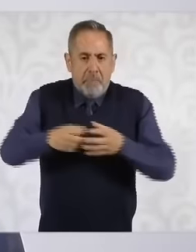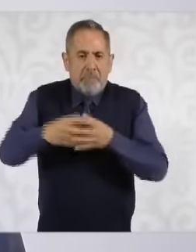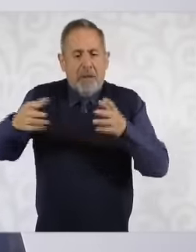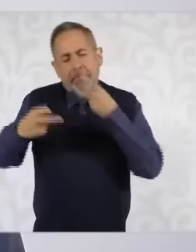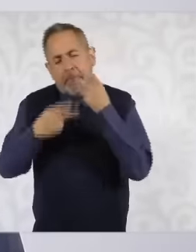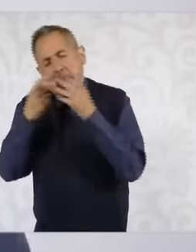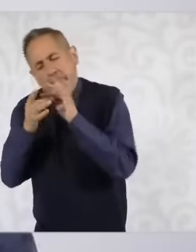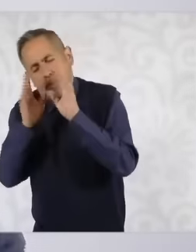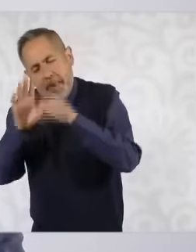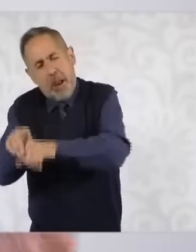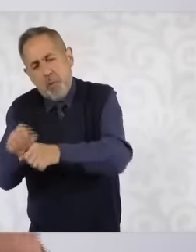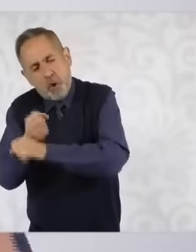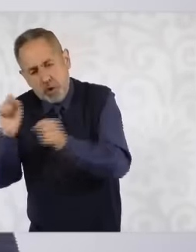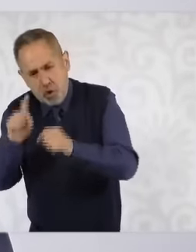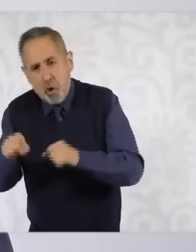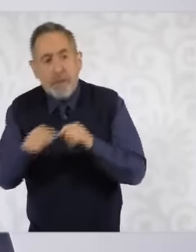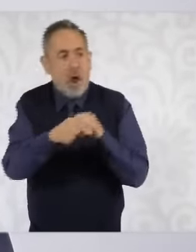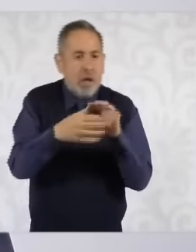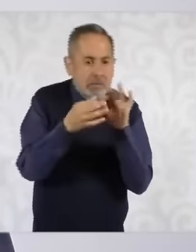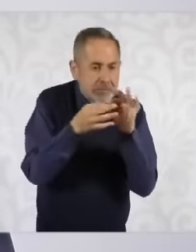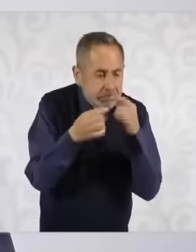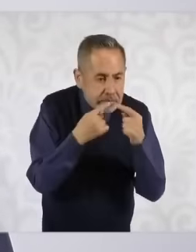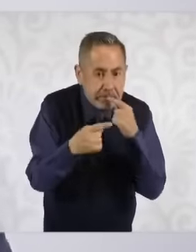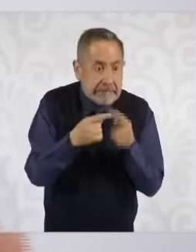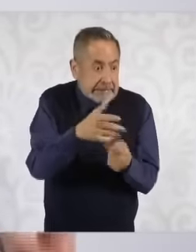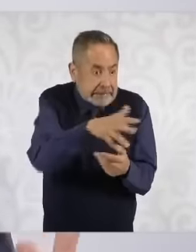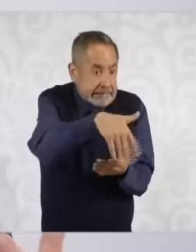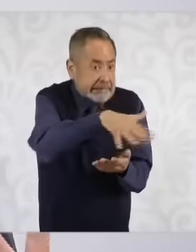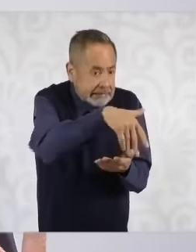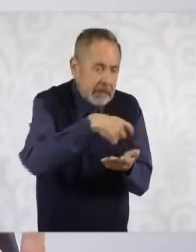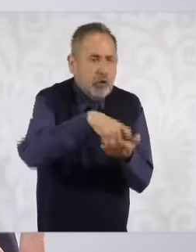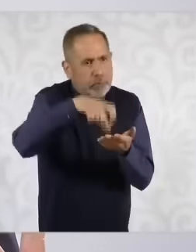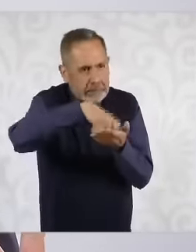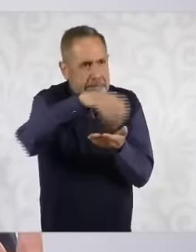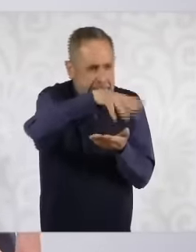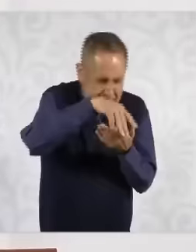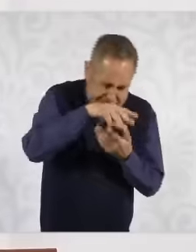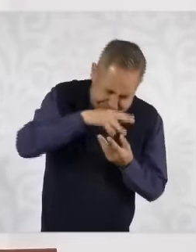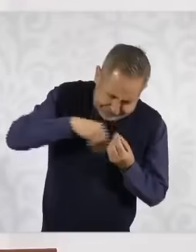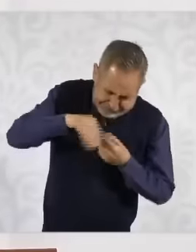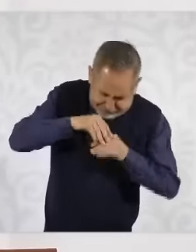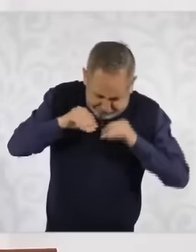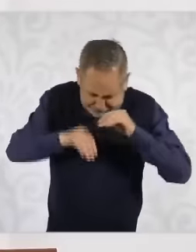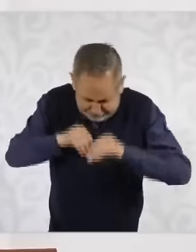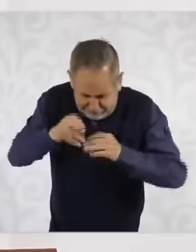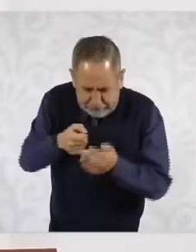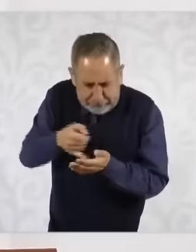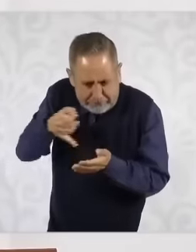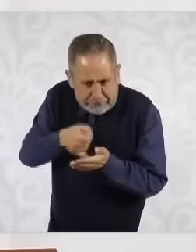details, but we are collecting the seed that is there, buying it, right, and we have to start